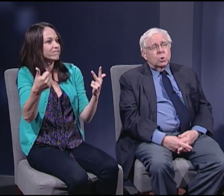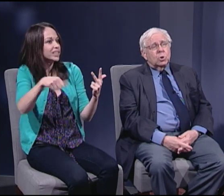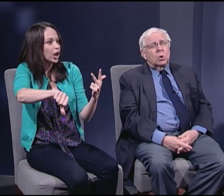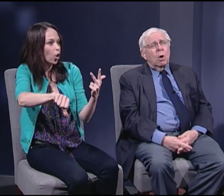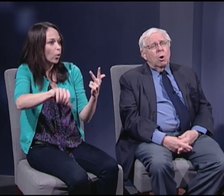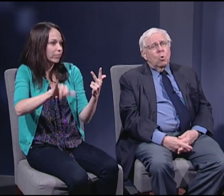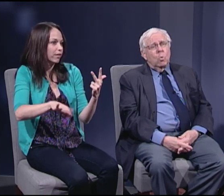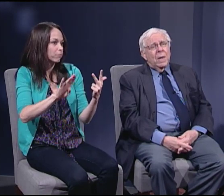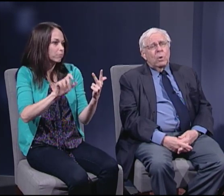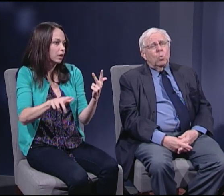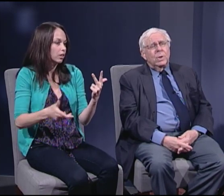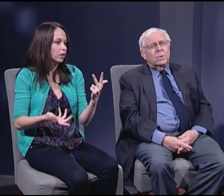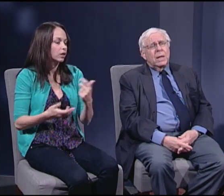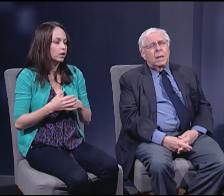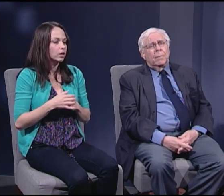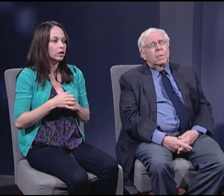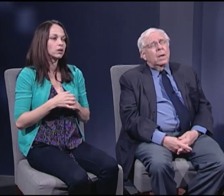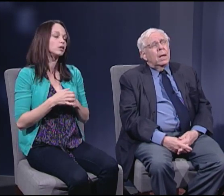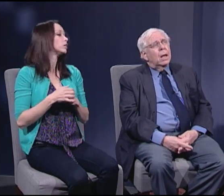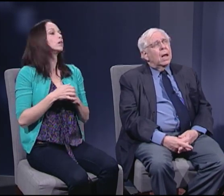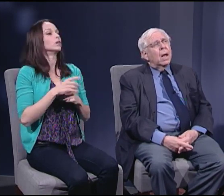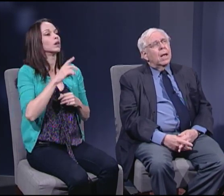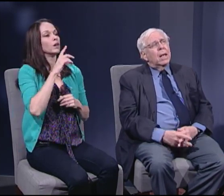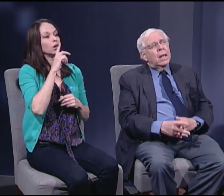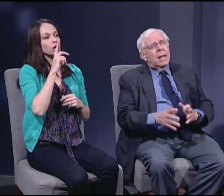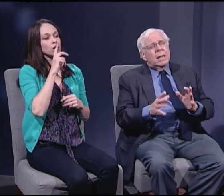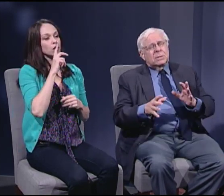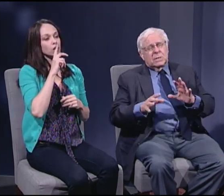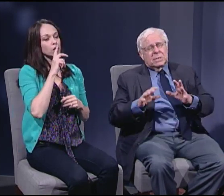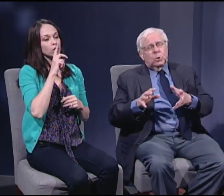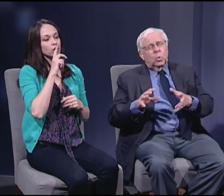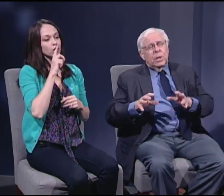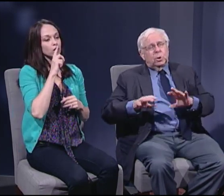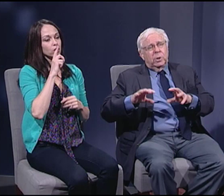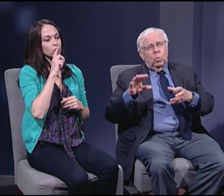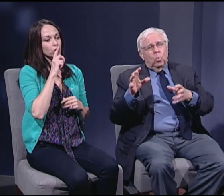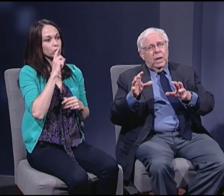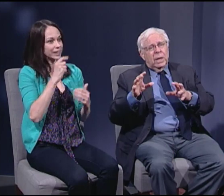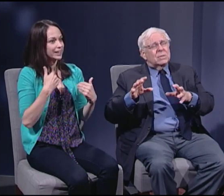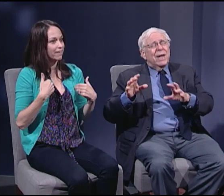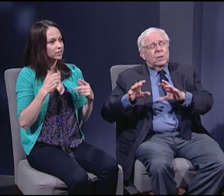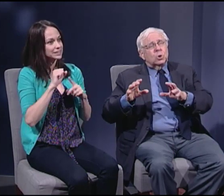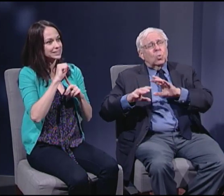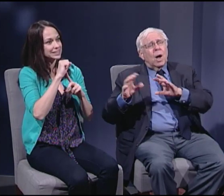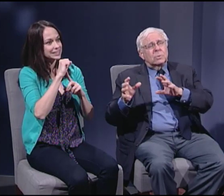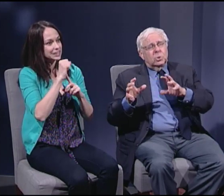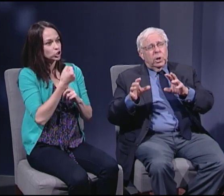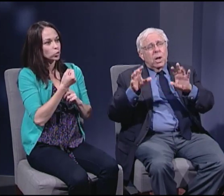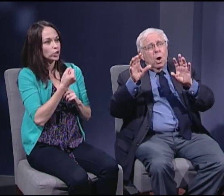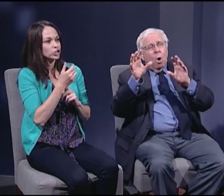So it really is a situation in-- it's like astrology.